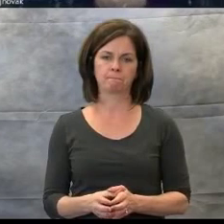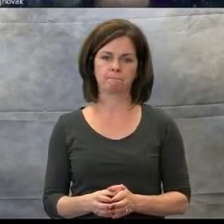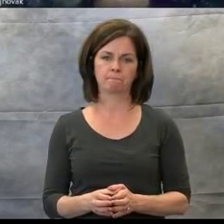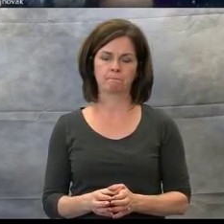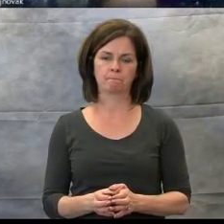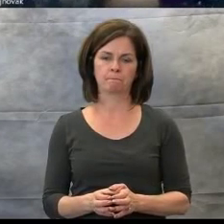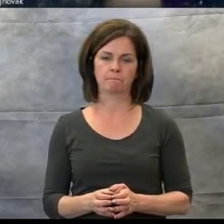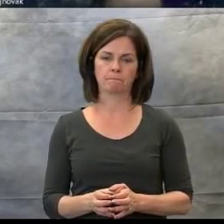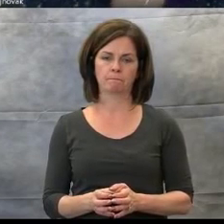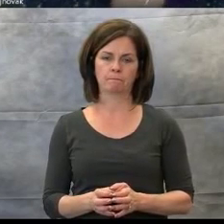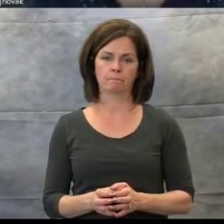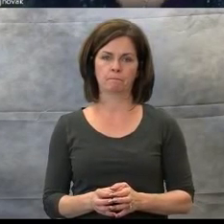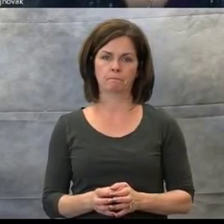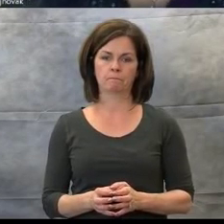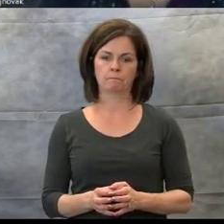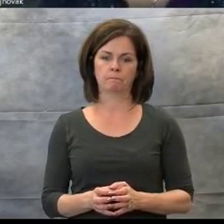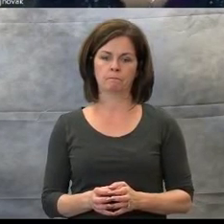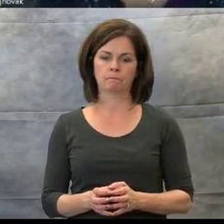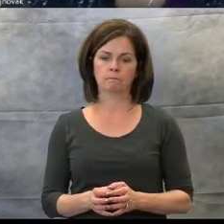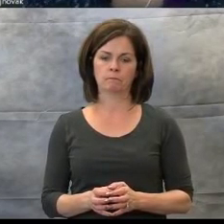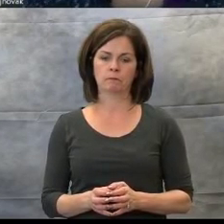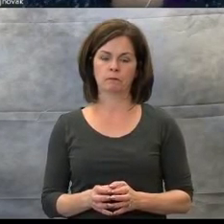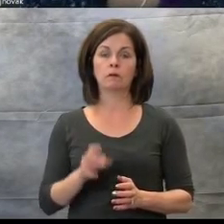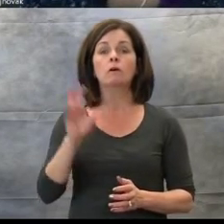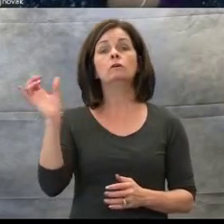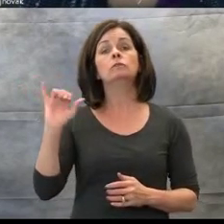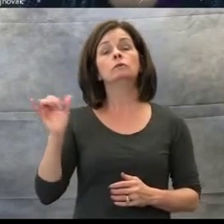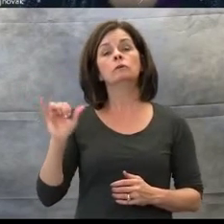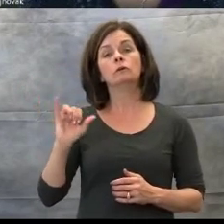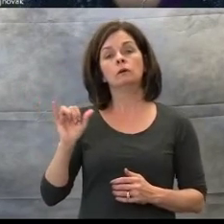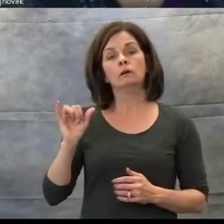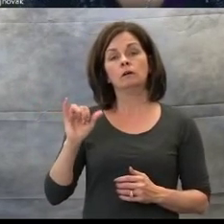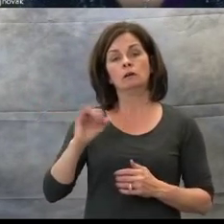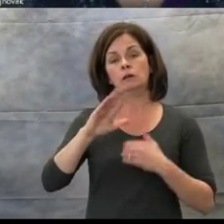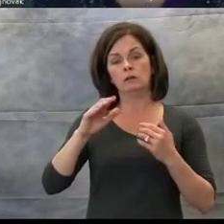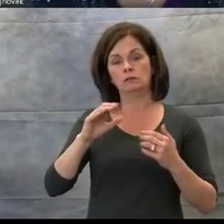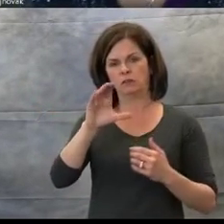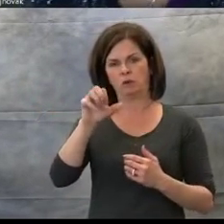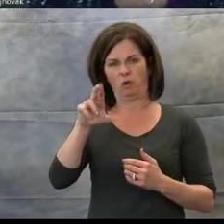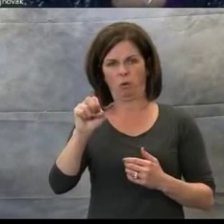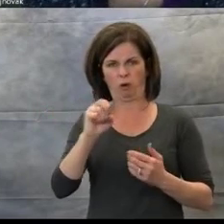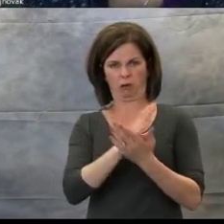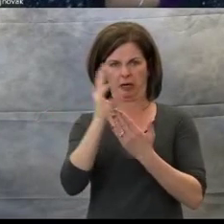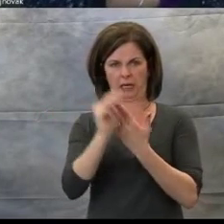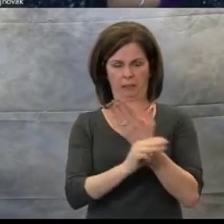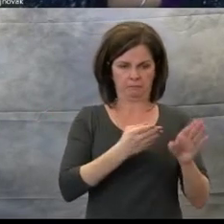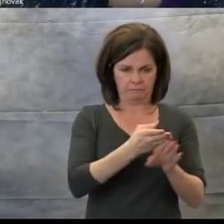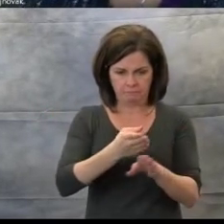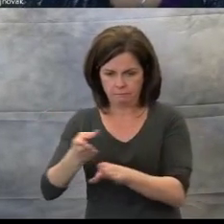In addition to all core curricular areas included in general education. Students with visual impairment